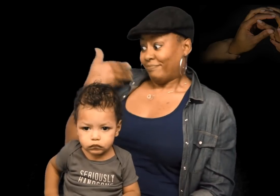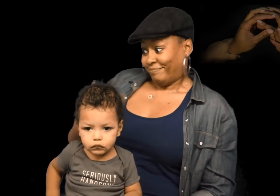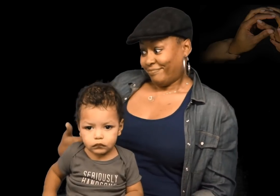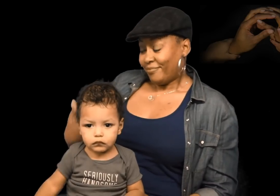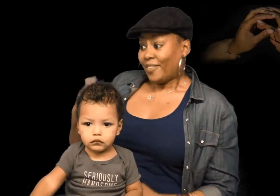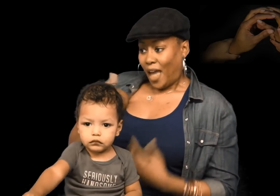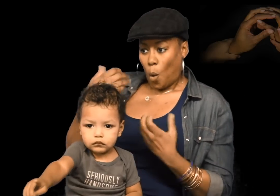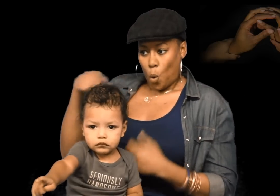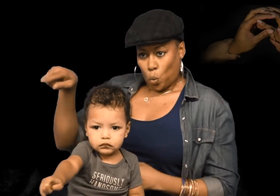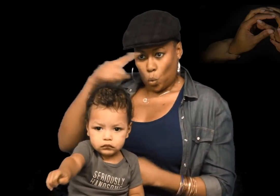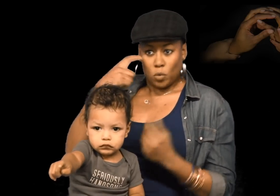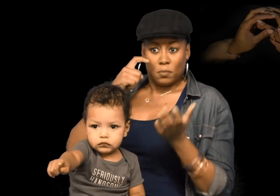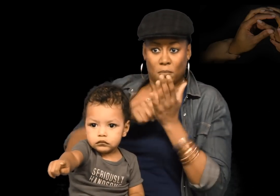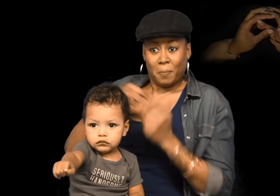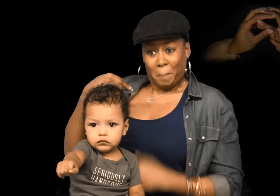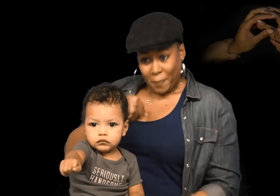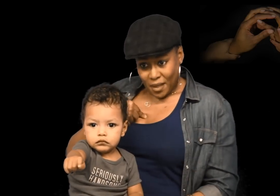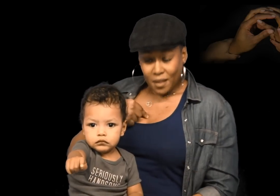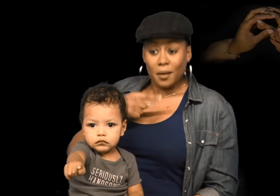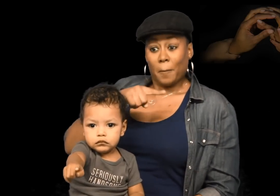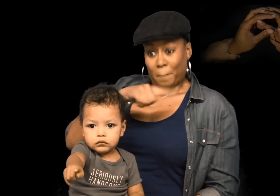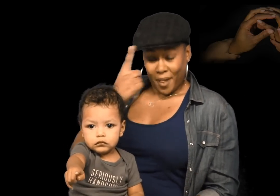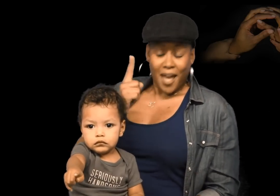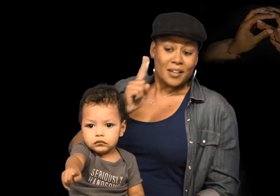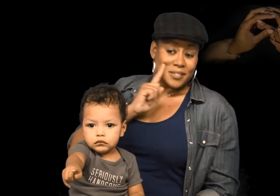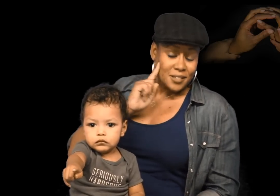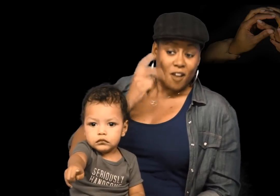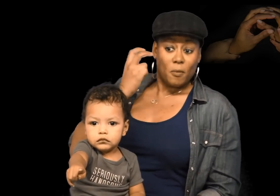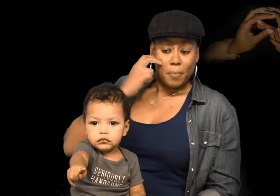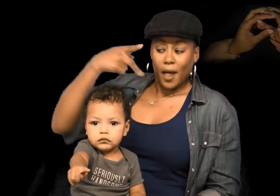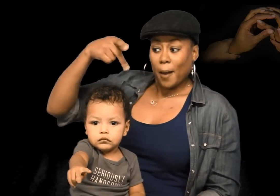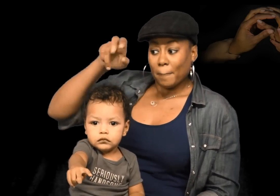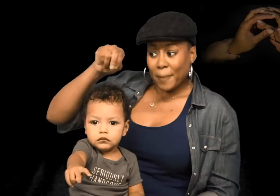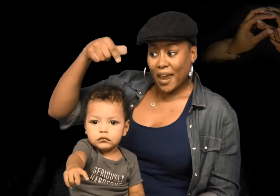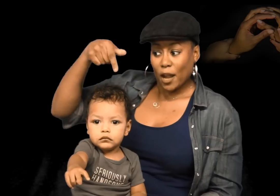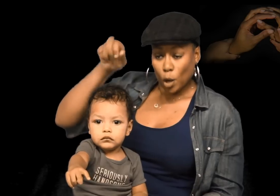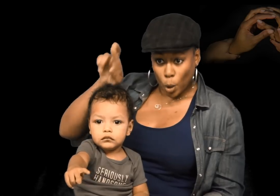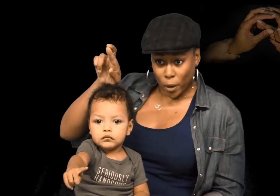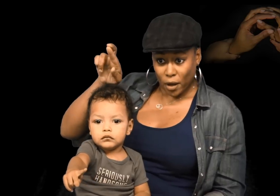Similarly, I want you to identify me as Black DeafBlind Pan Queer Folk